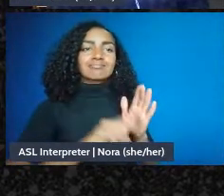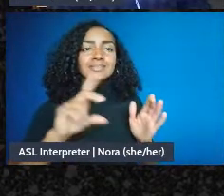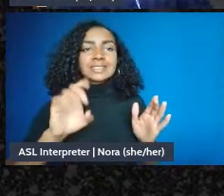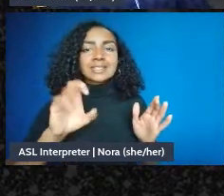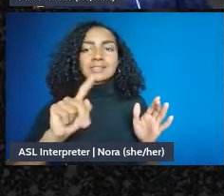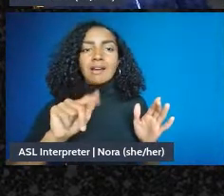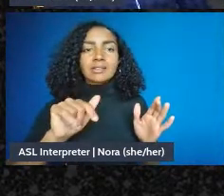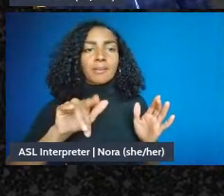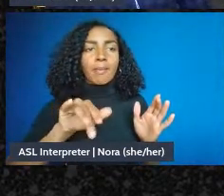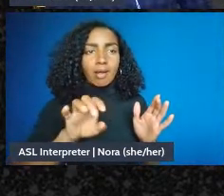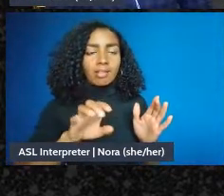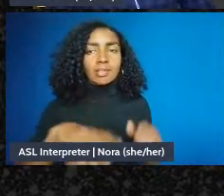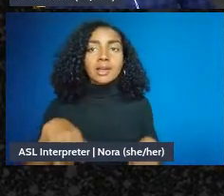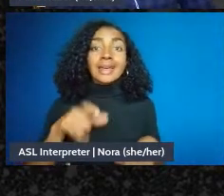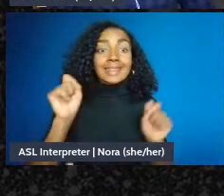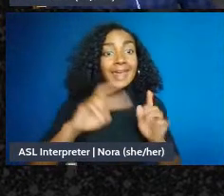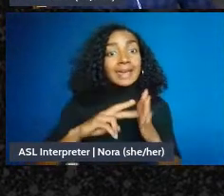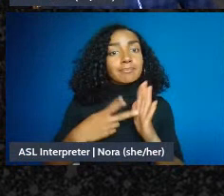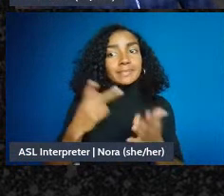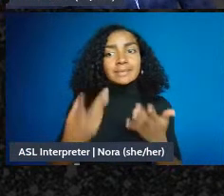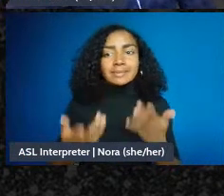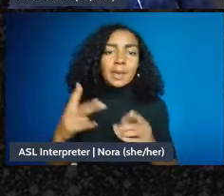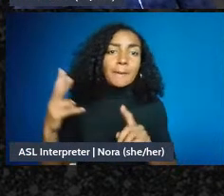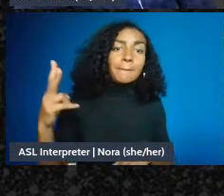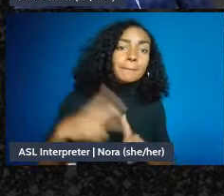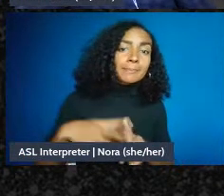that if that's something that you'd be interested in doing, which I know is not everybody's